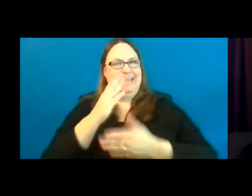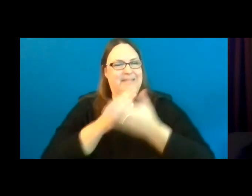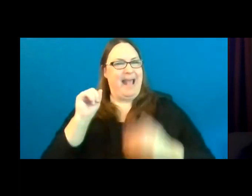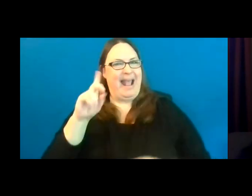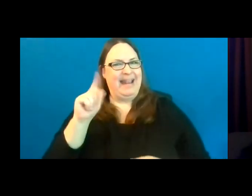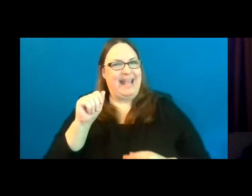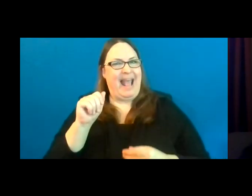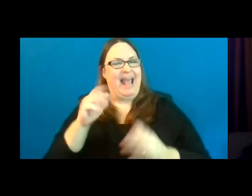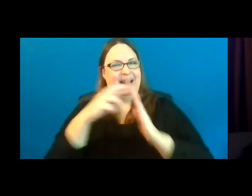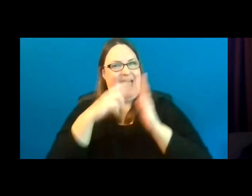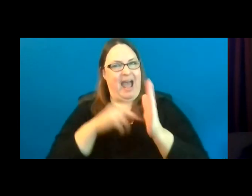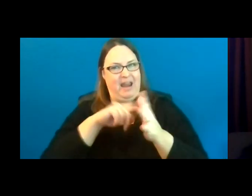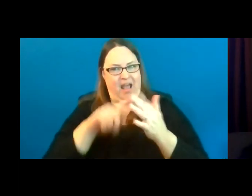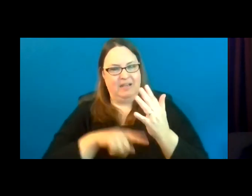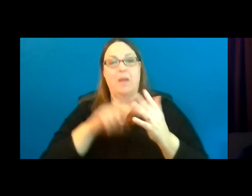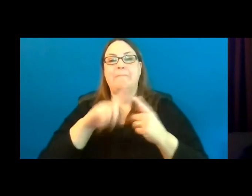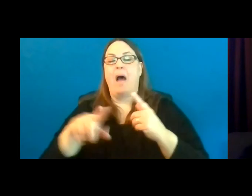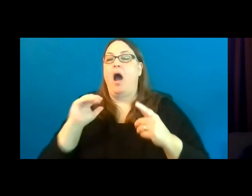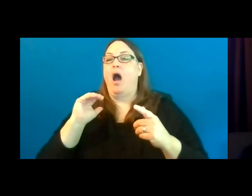available to those that go above and beyond towards universal design.